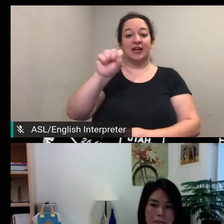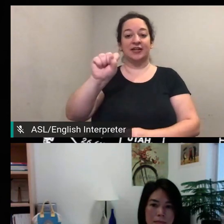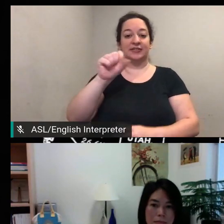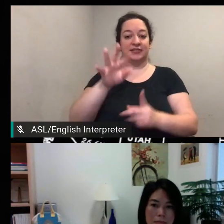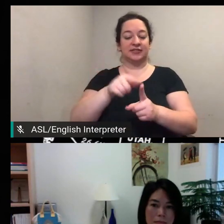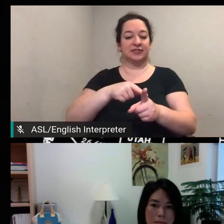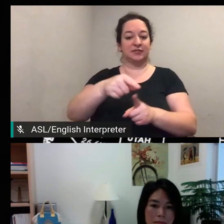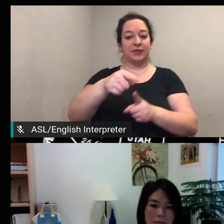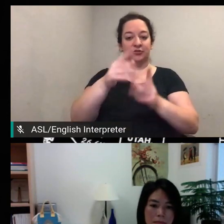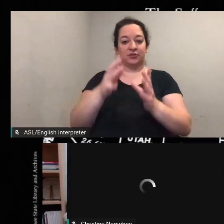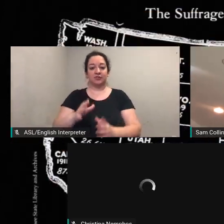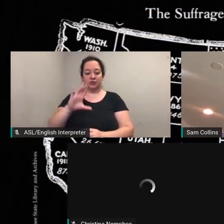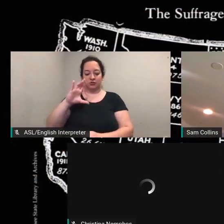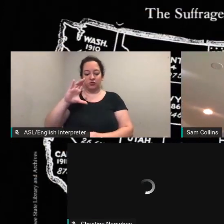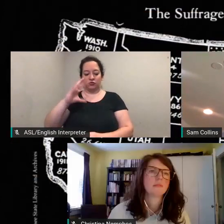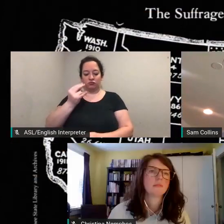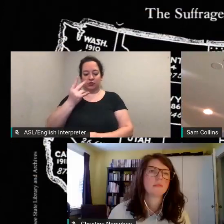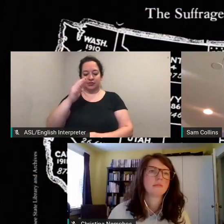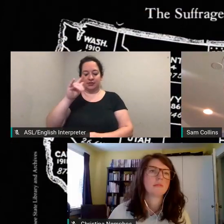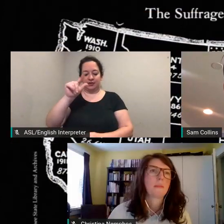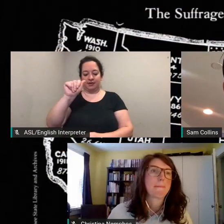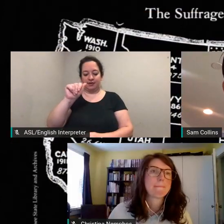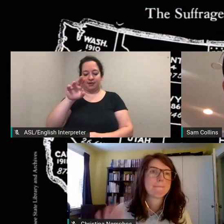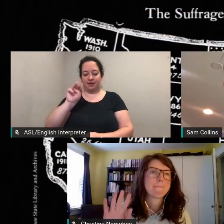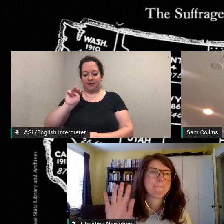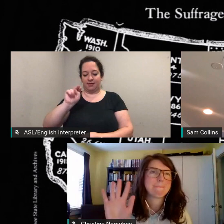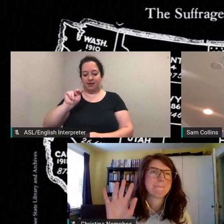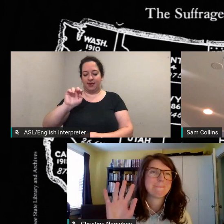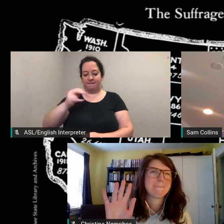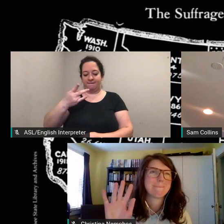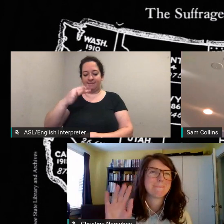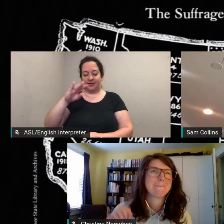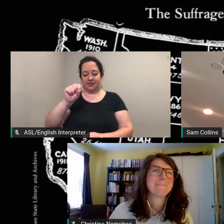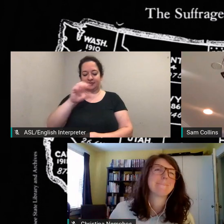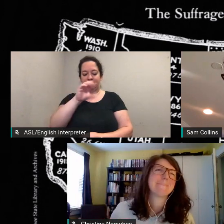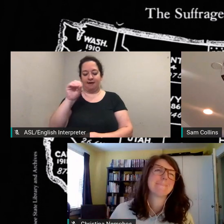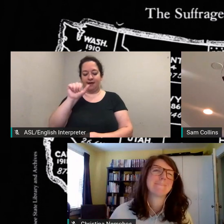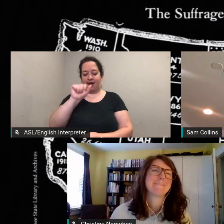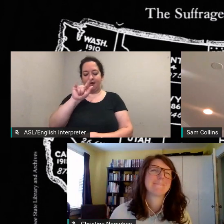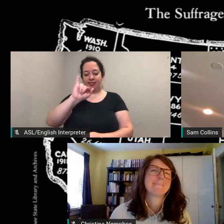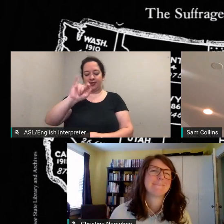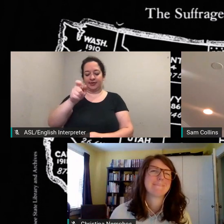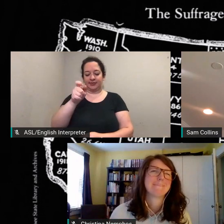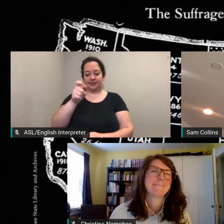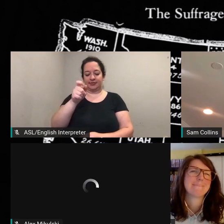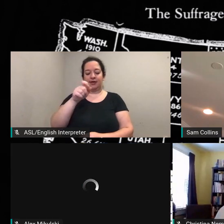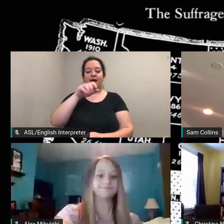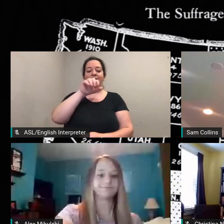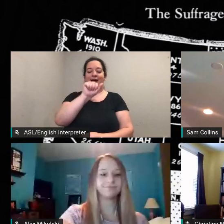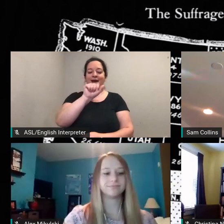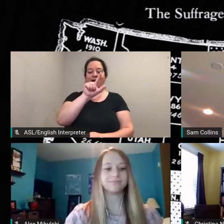christina memphis and alex mikulski both from the towson university center